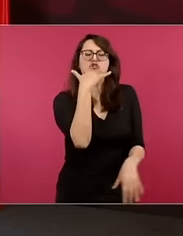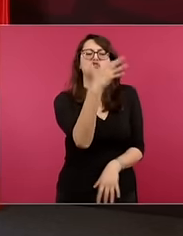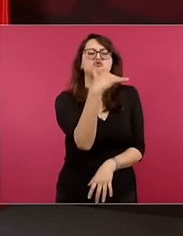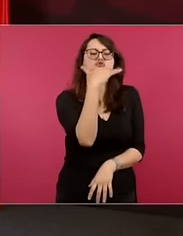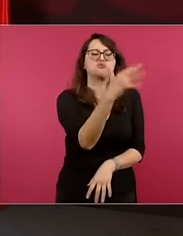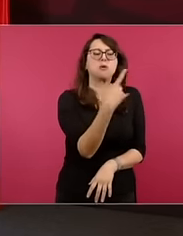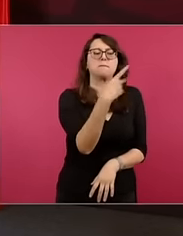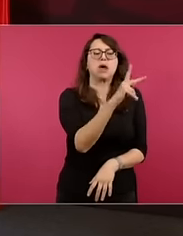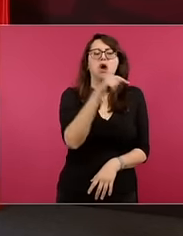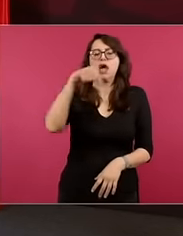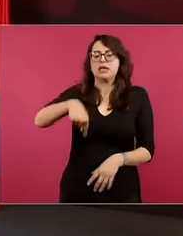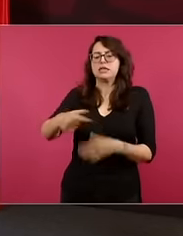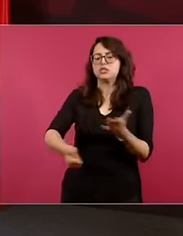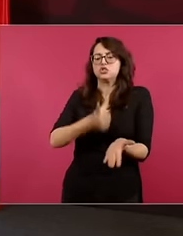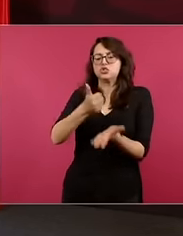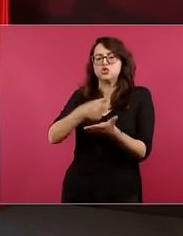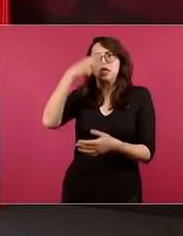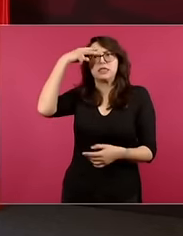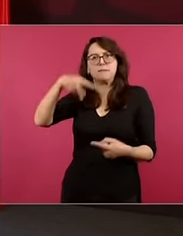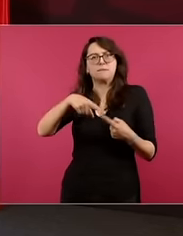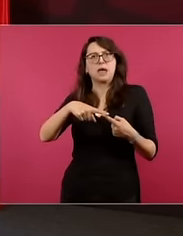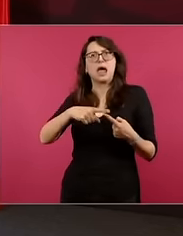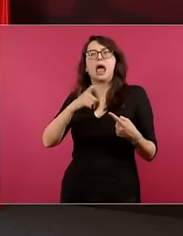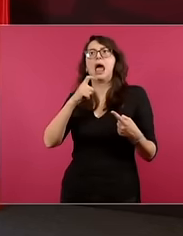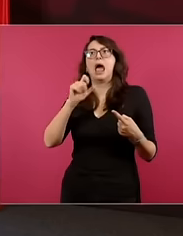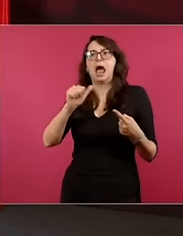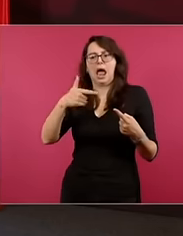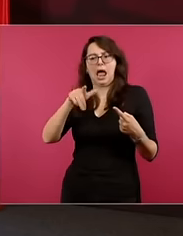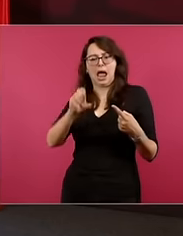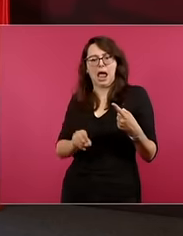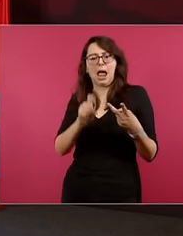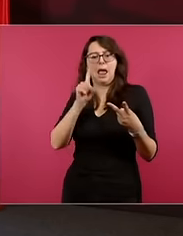were amlo which is the President Marcelo who is with Claudia Mancera who is corrupt and now